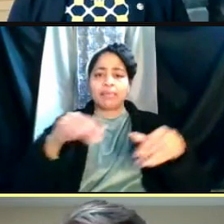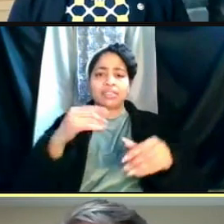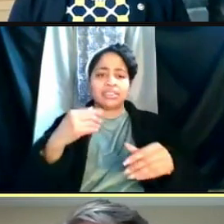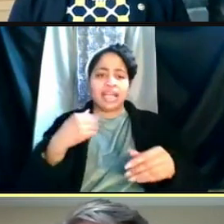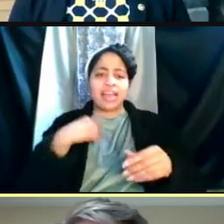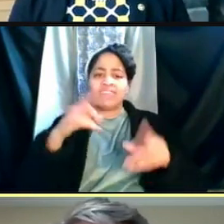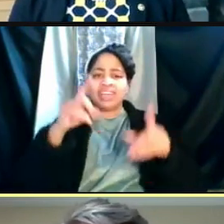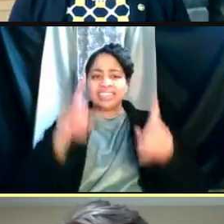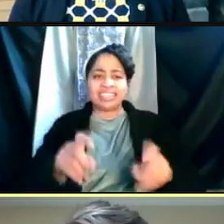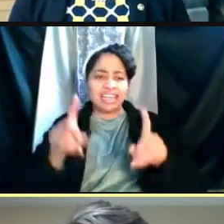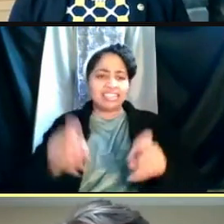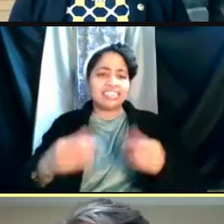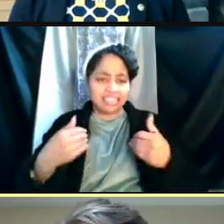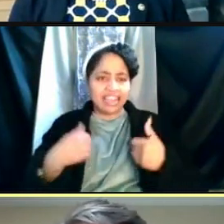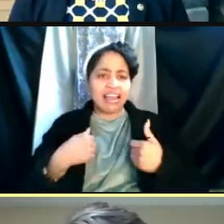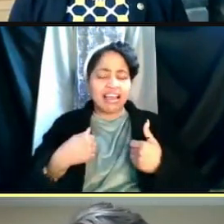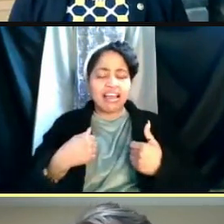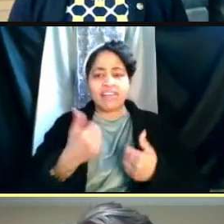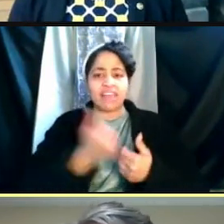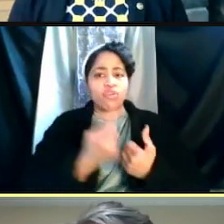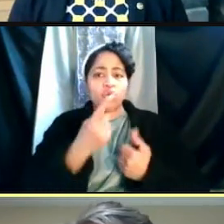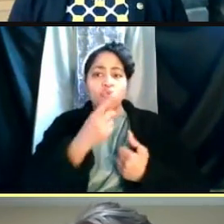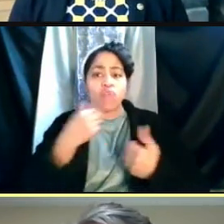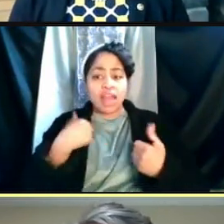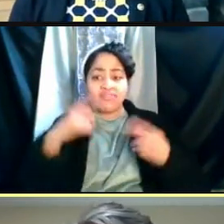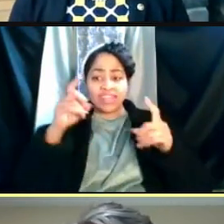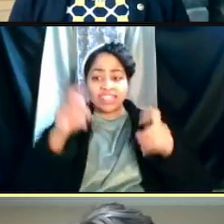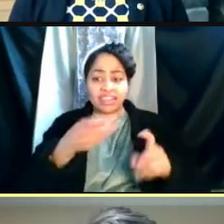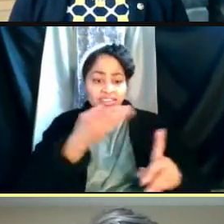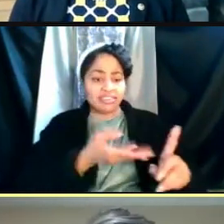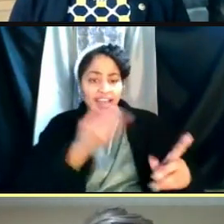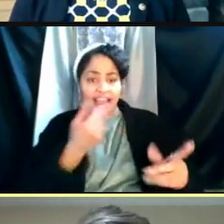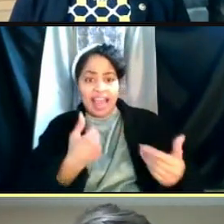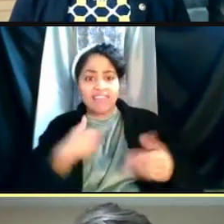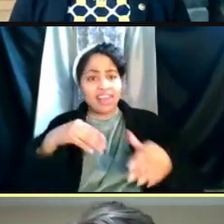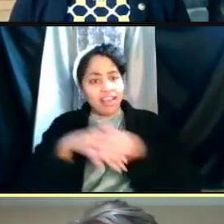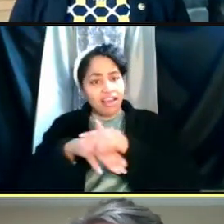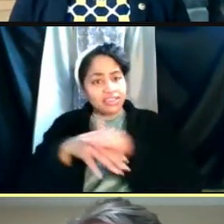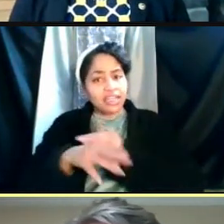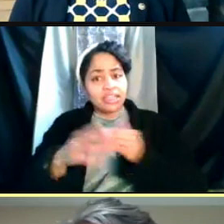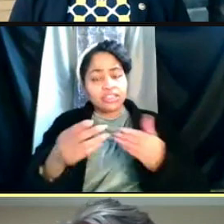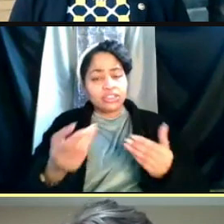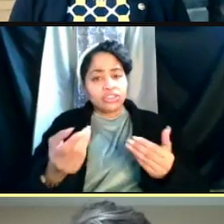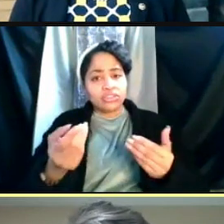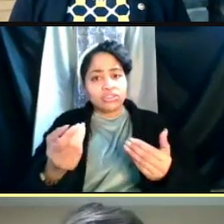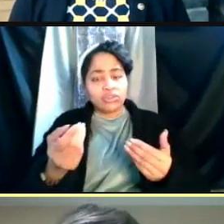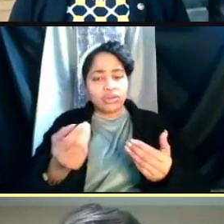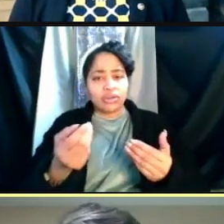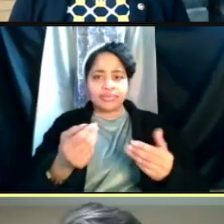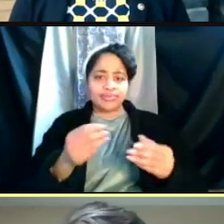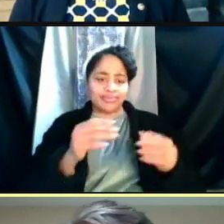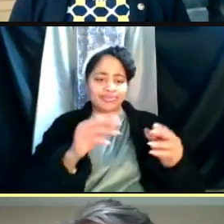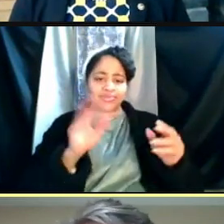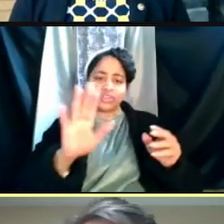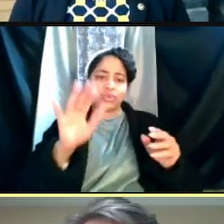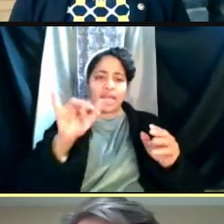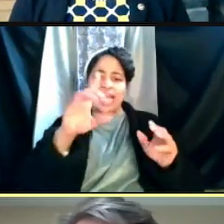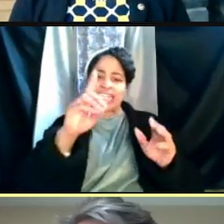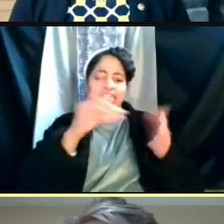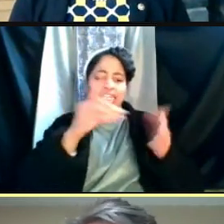and everybody who has the test has access to a itemized or at least you're identified on a lab result